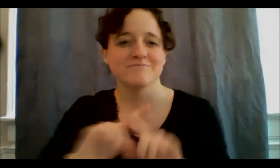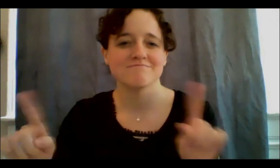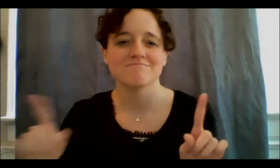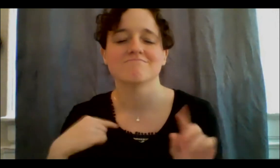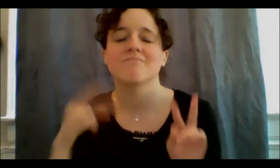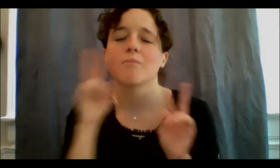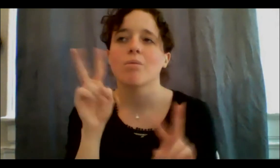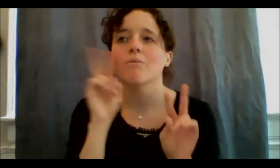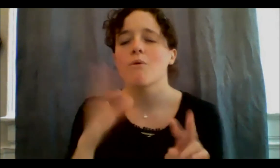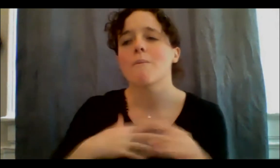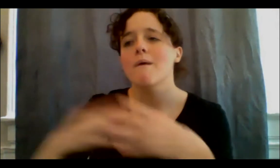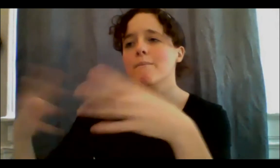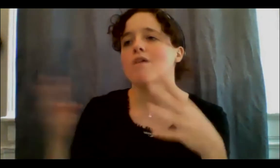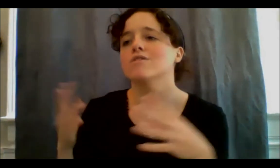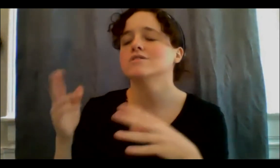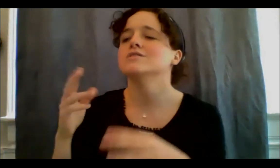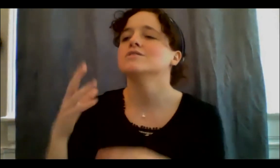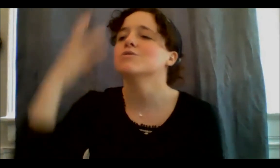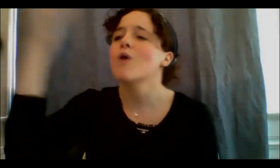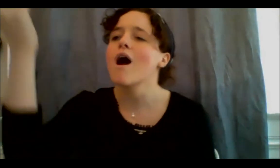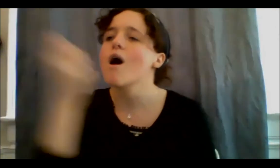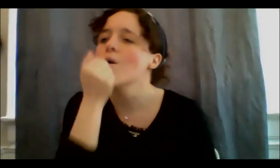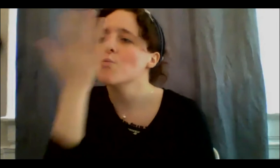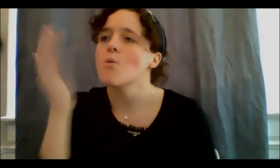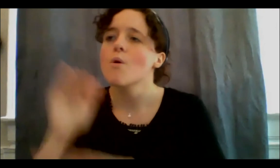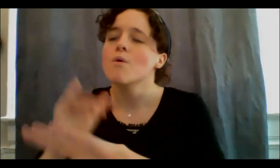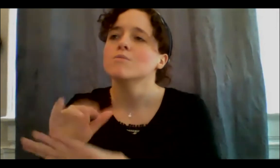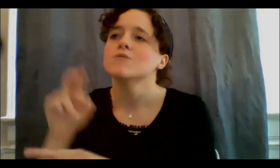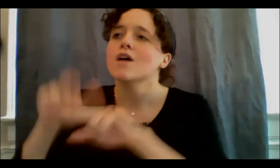of seeing that sky, you know, that expansive summer sky that you see,